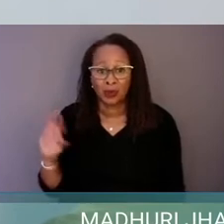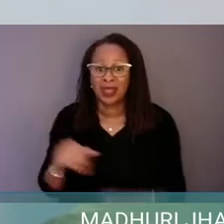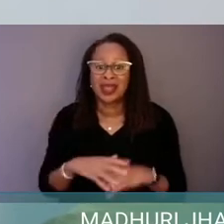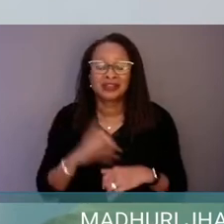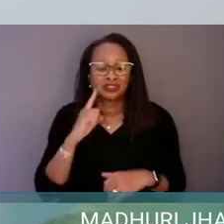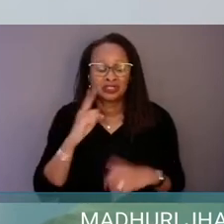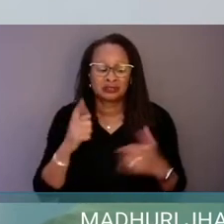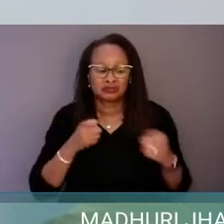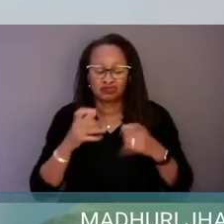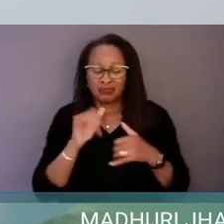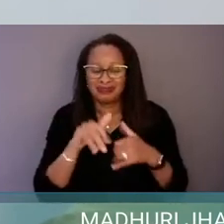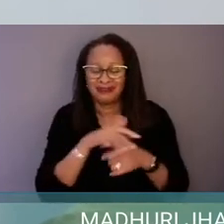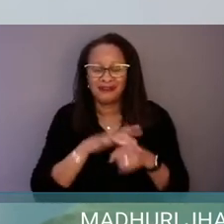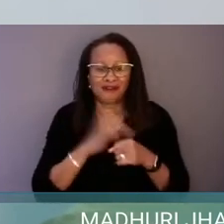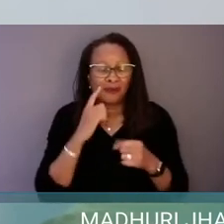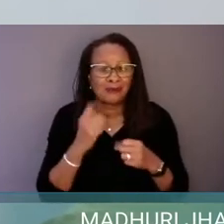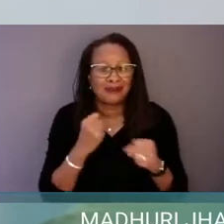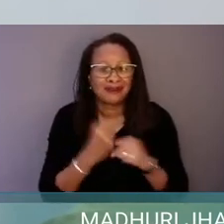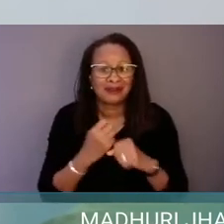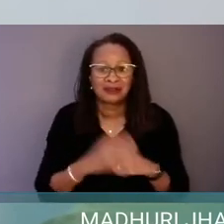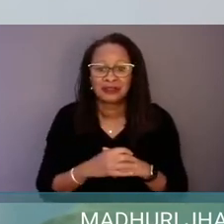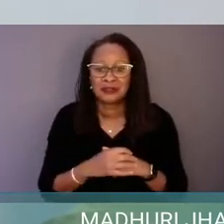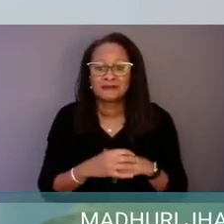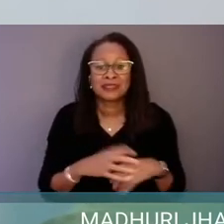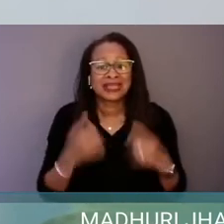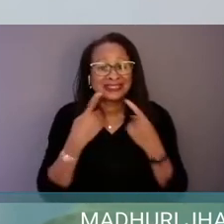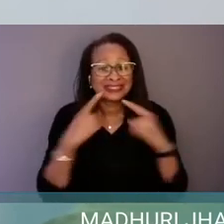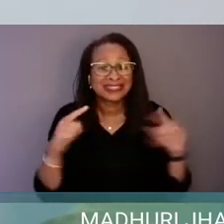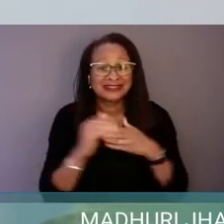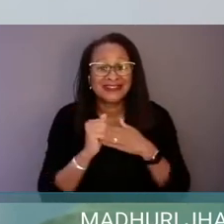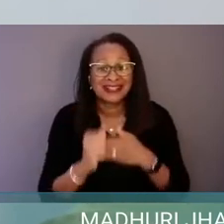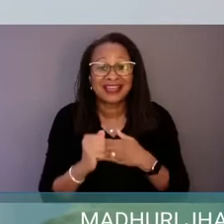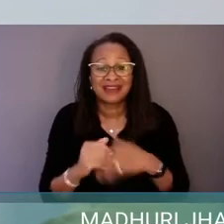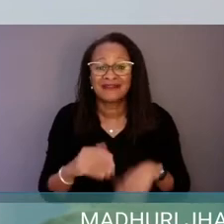She has successfully led the passing of bipartisan legislation